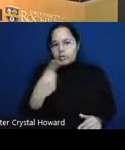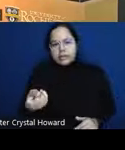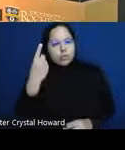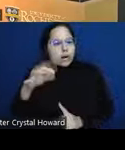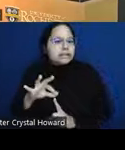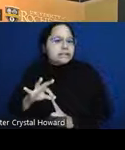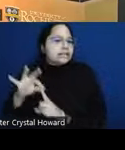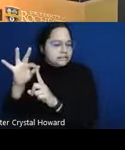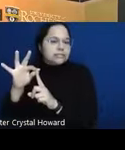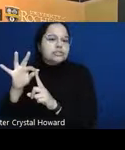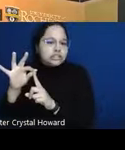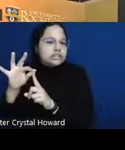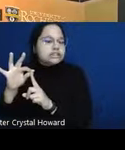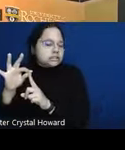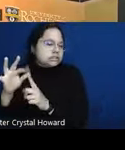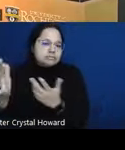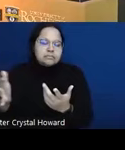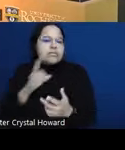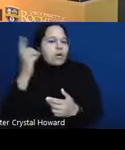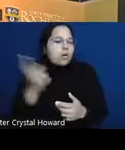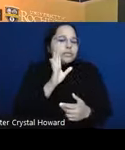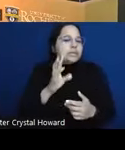across different groups there will always be a predictive disparity when their base rates are